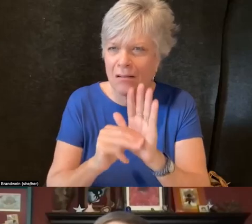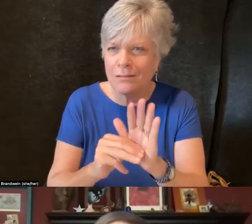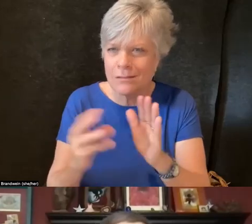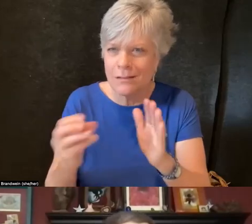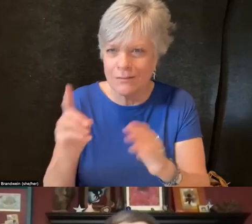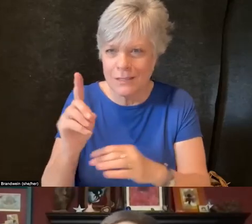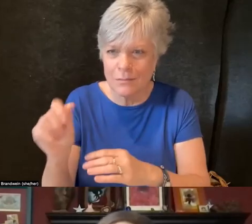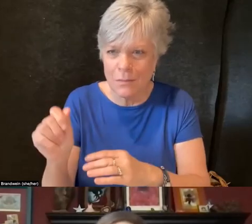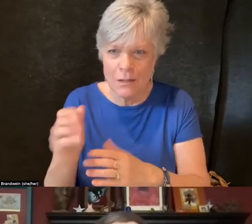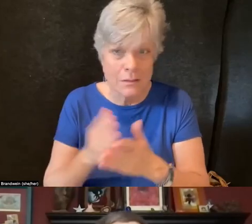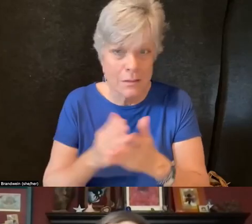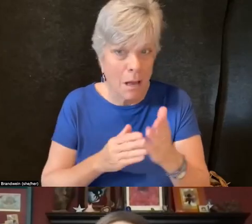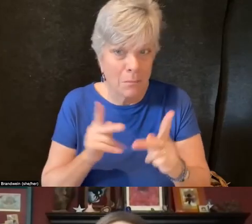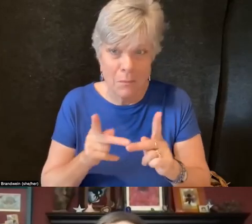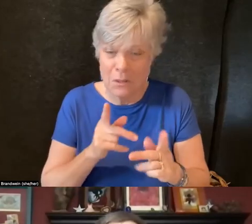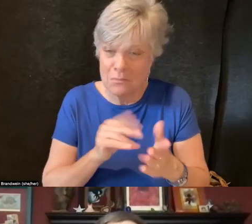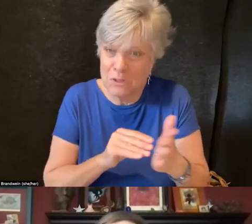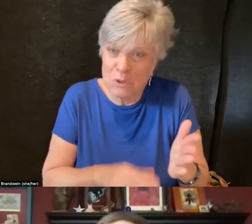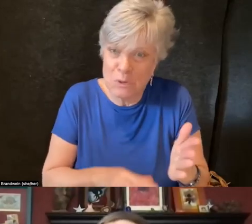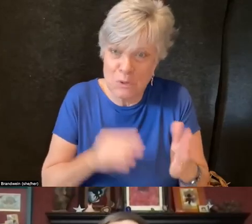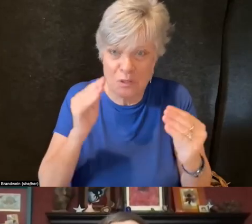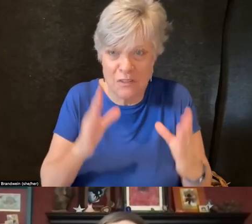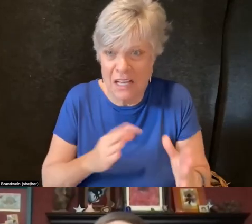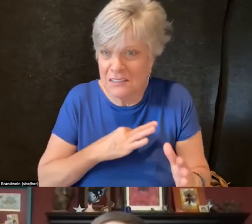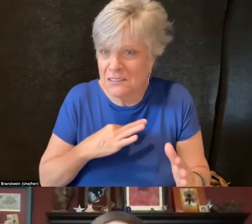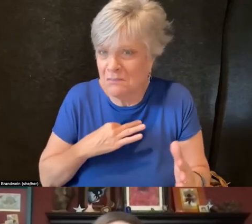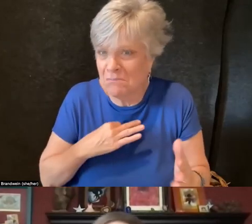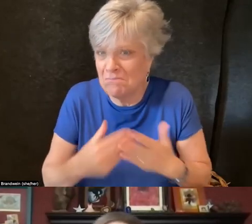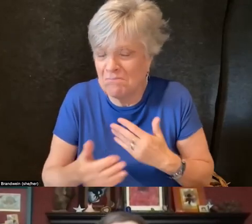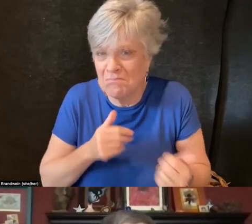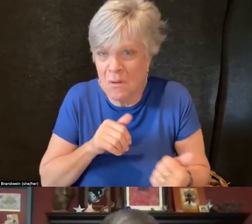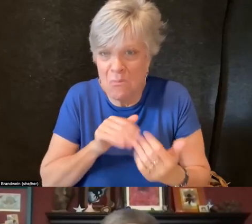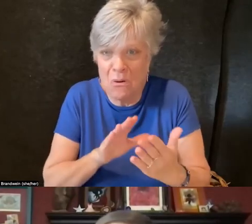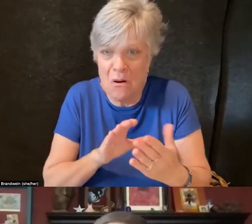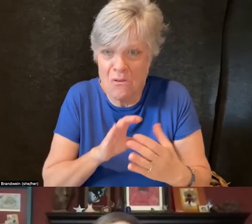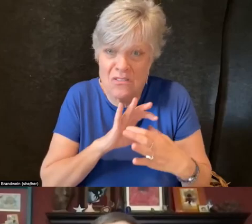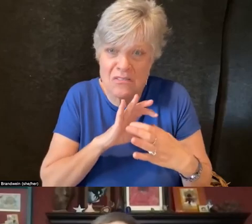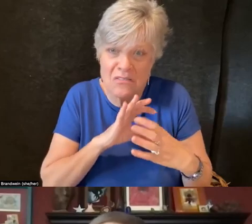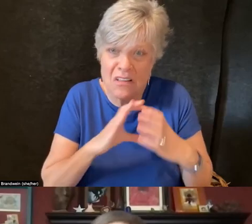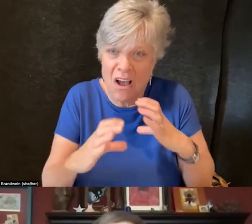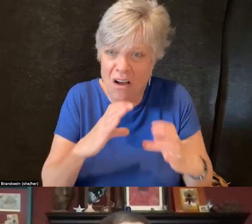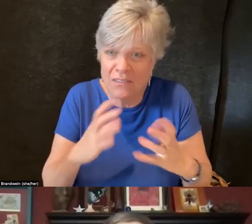whether they're students or faculty or staff or allies or accomplices or community members